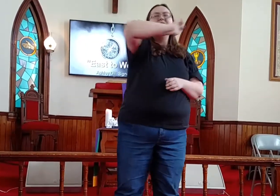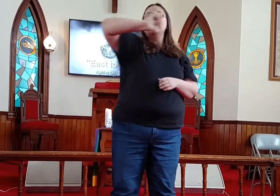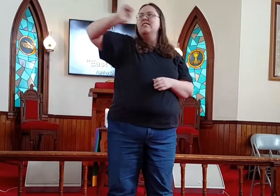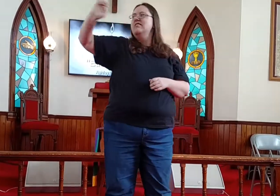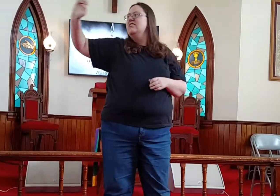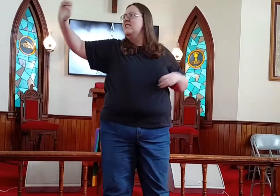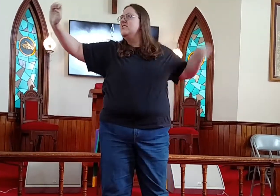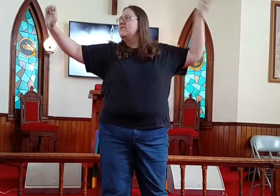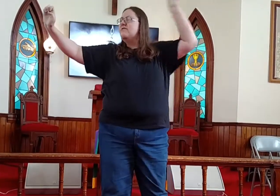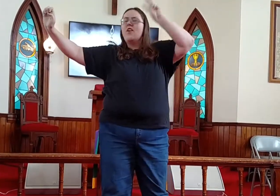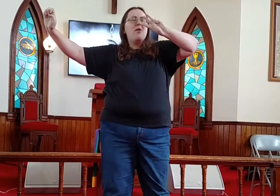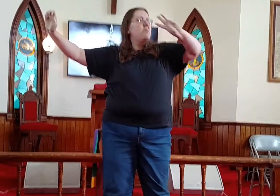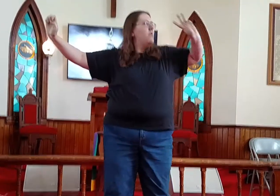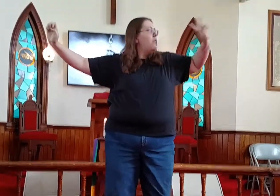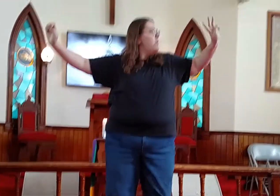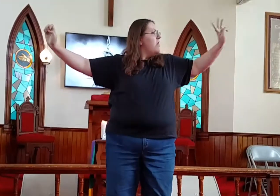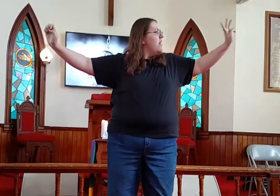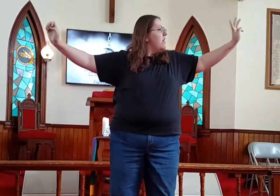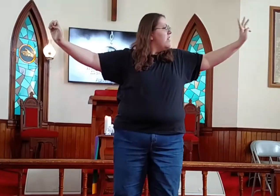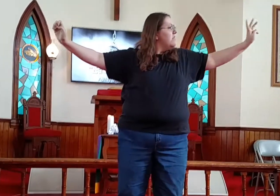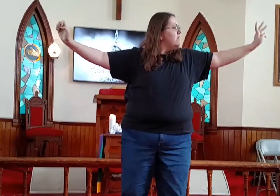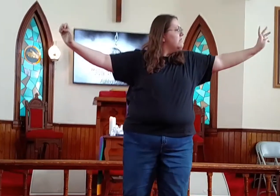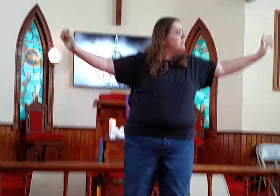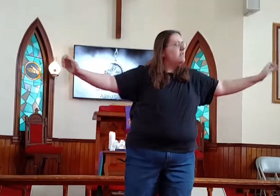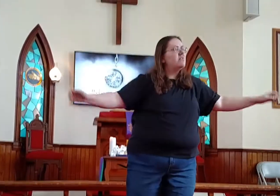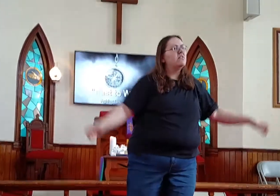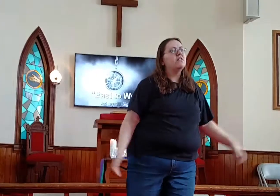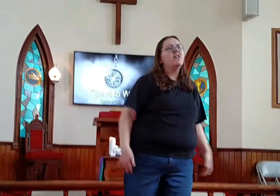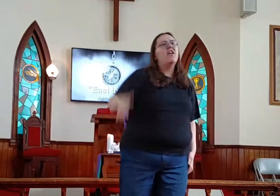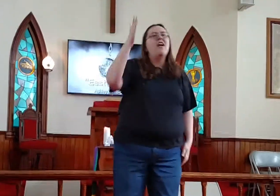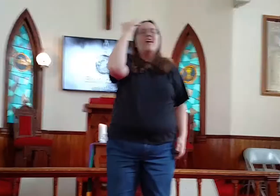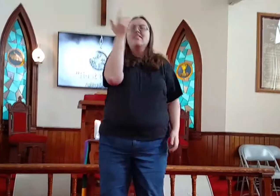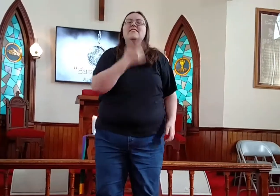The east is from the west